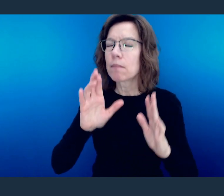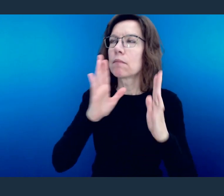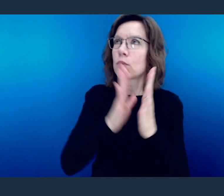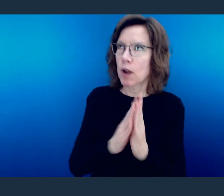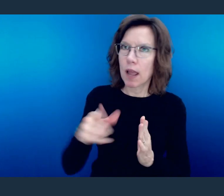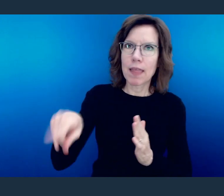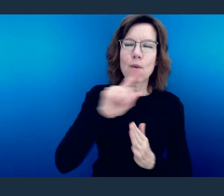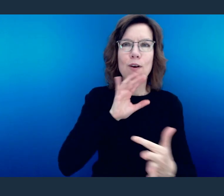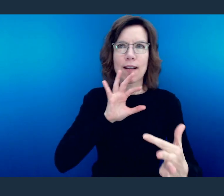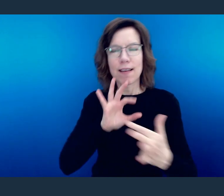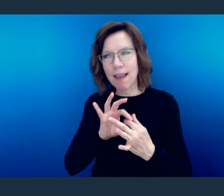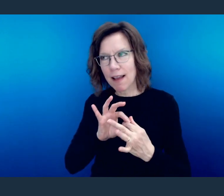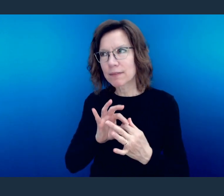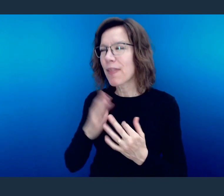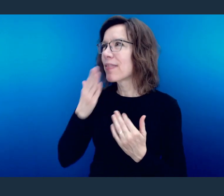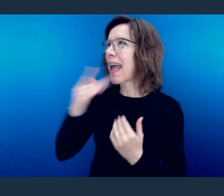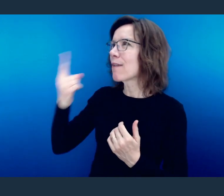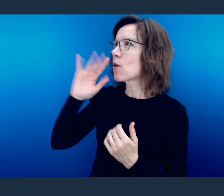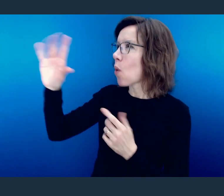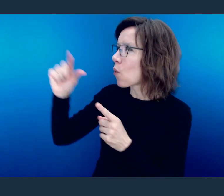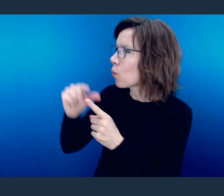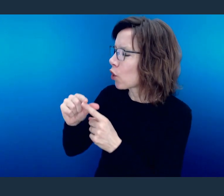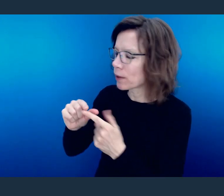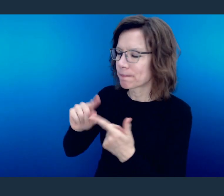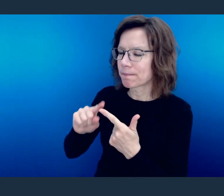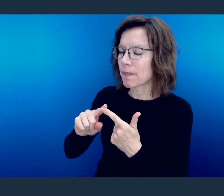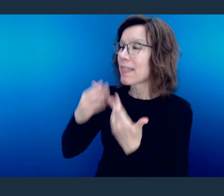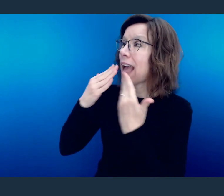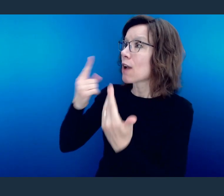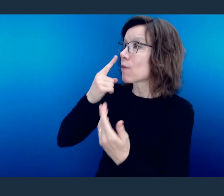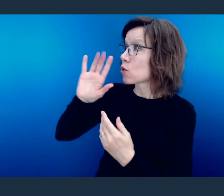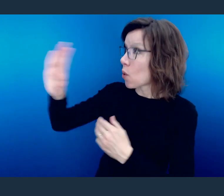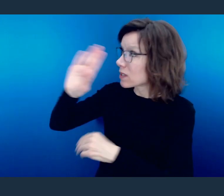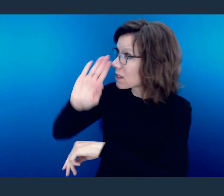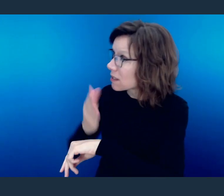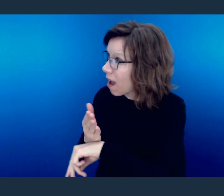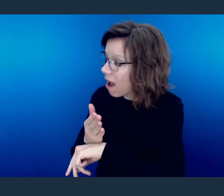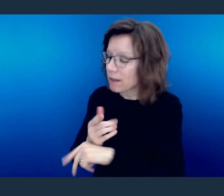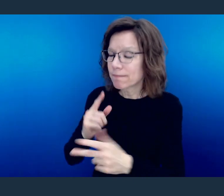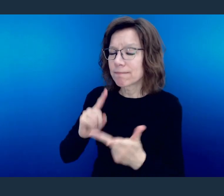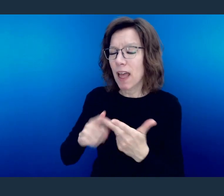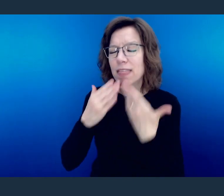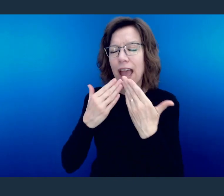Lord, I thank You for Your word, for Your Son, and I thank You for every single person